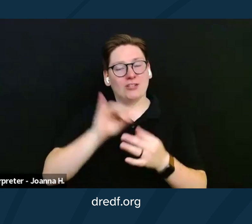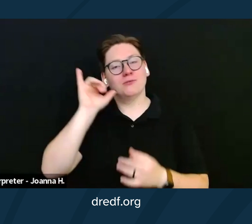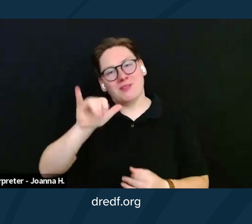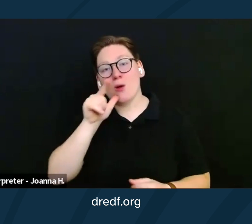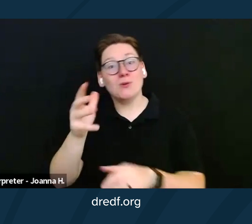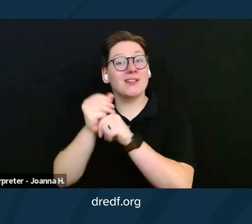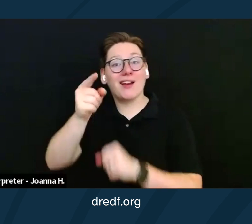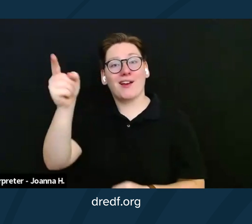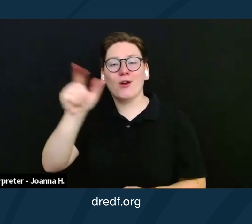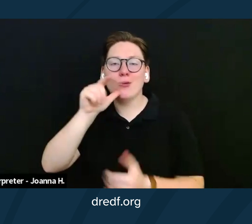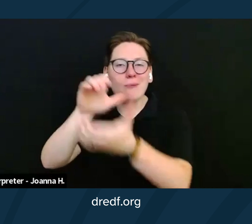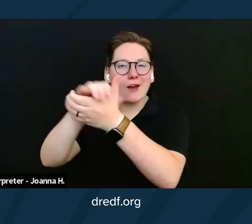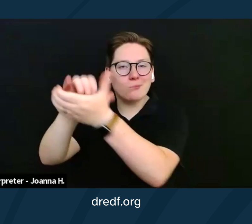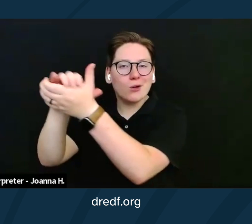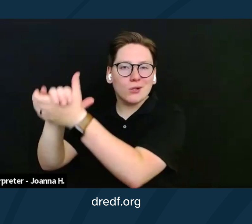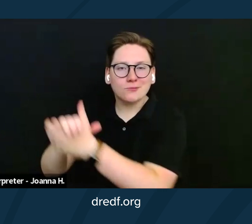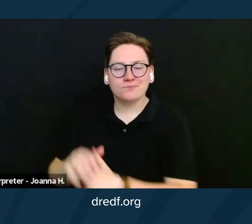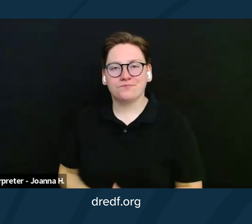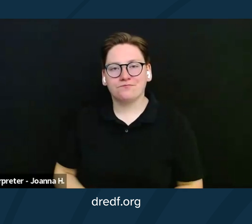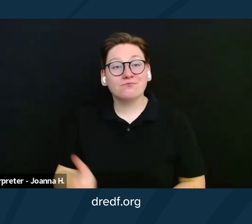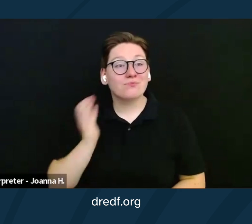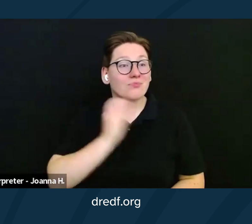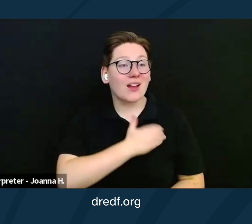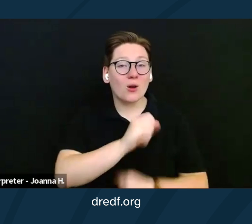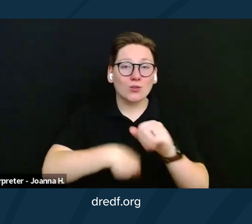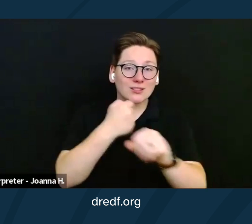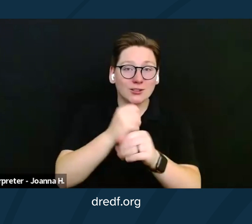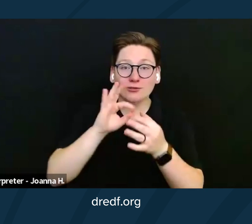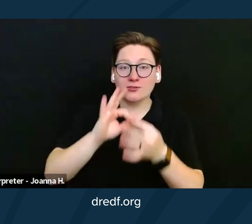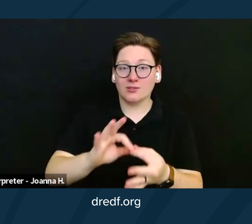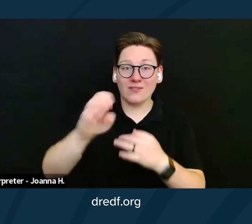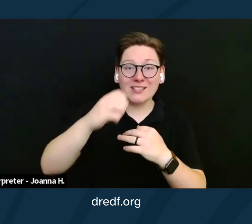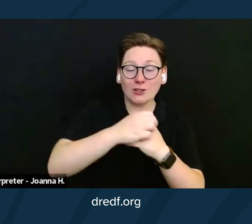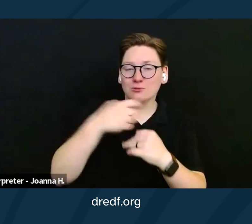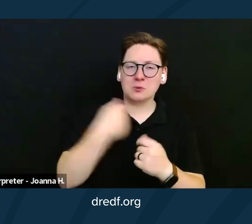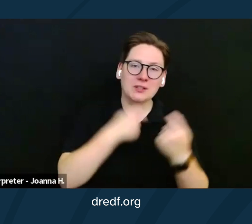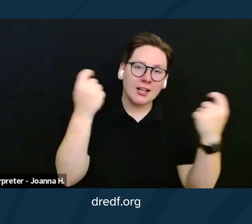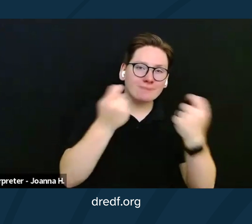We celebrate our years of engagement at the restaurant where we had our first date,